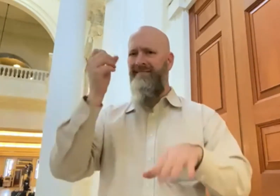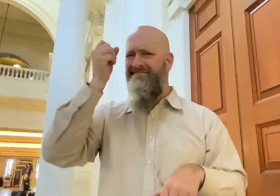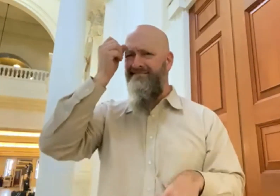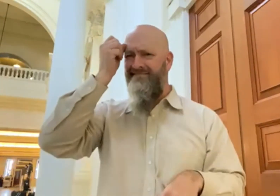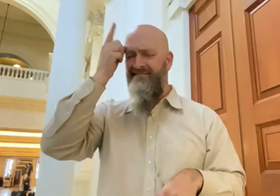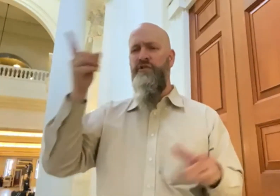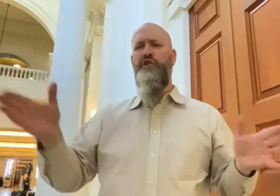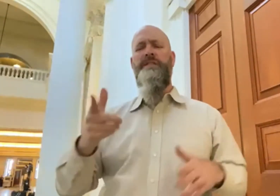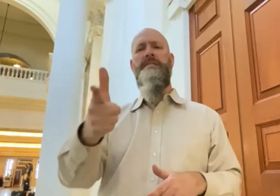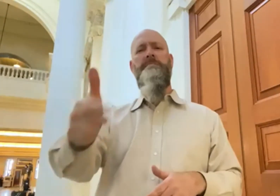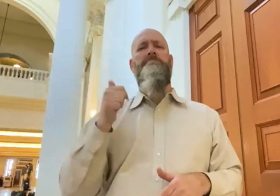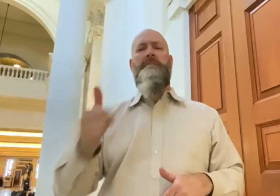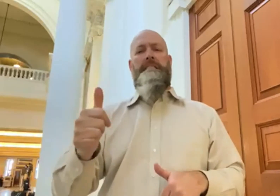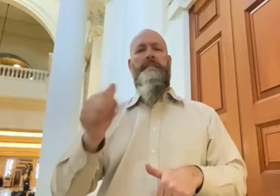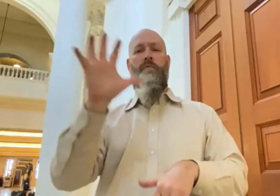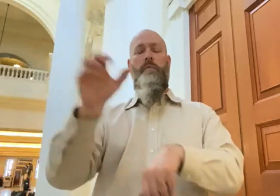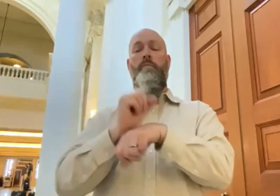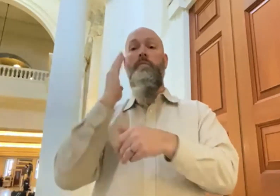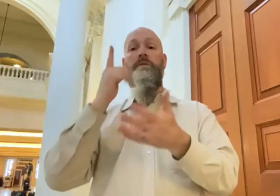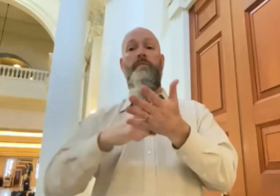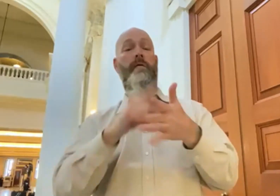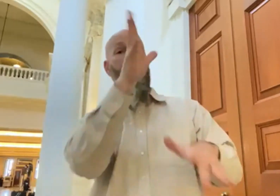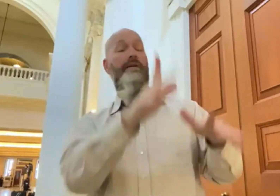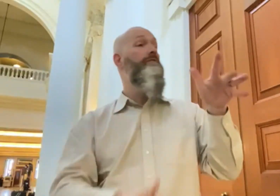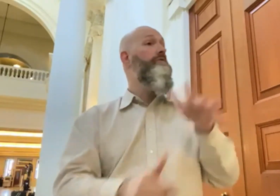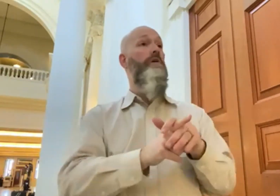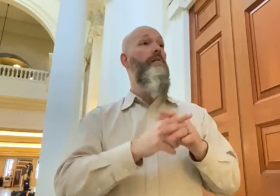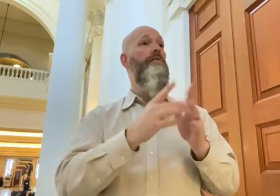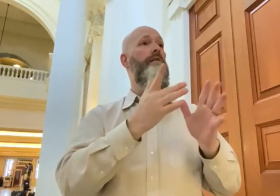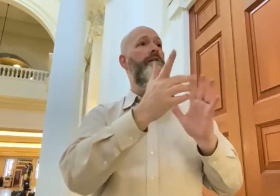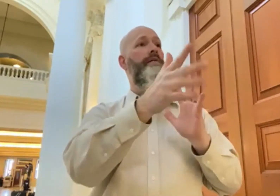Pre-registration continues to be the best, easiest,